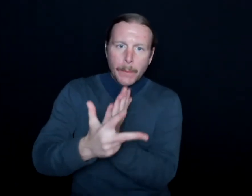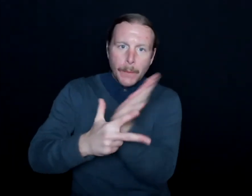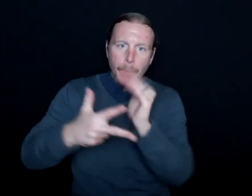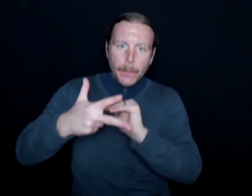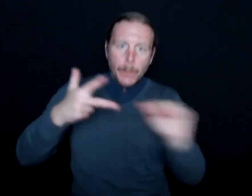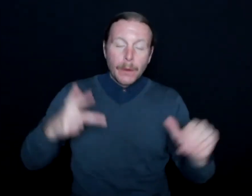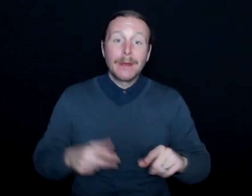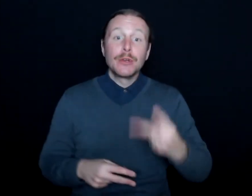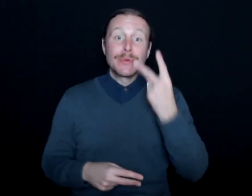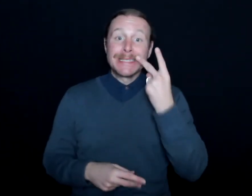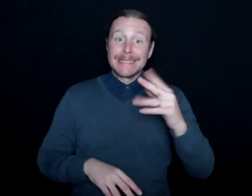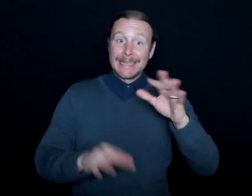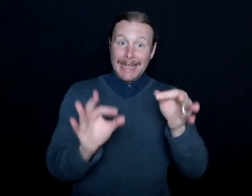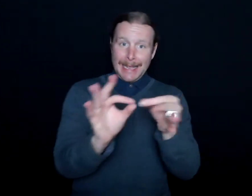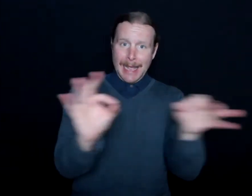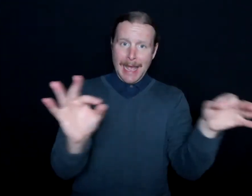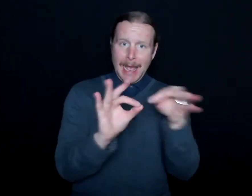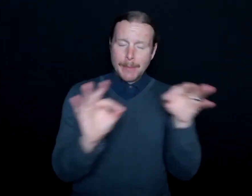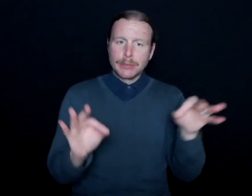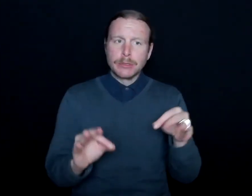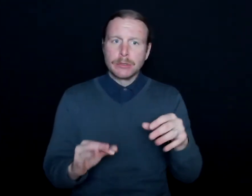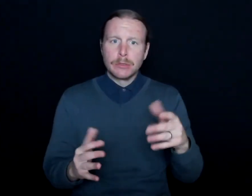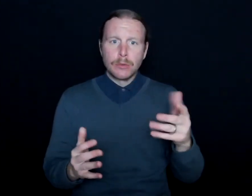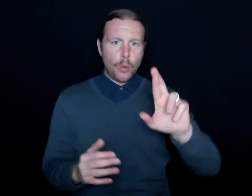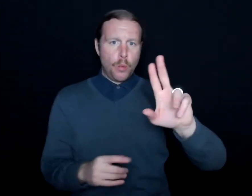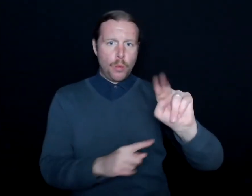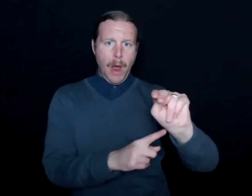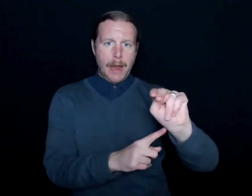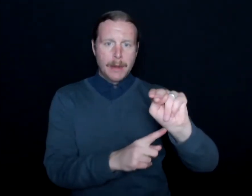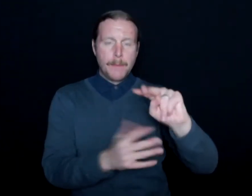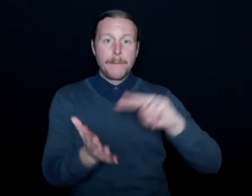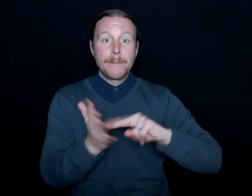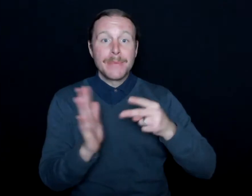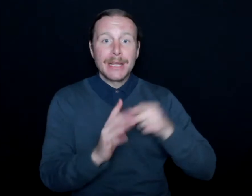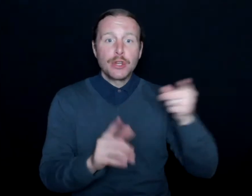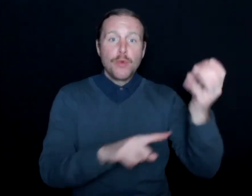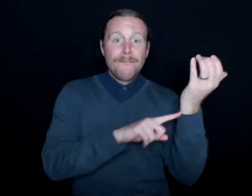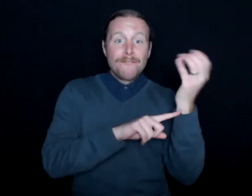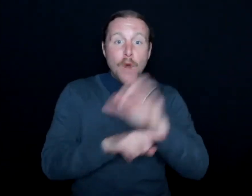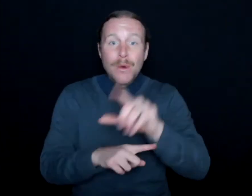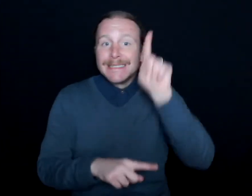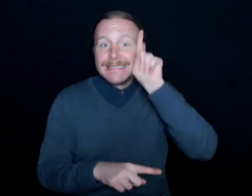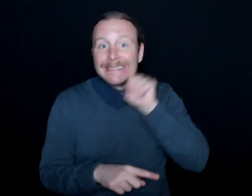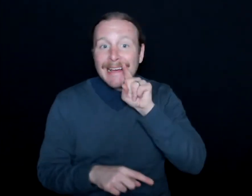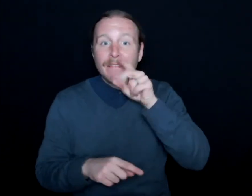But when you see that in captions, all it says is run. So then you're forcing the deaf and hard of hearing individual